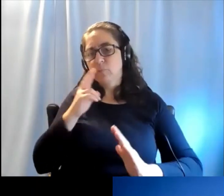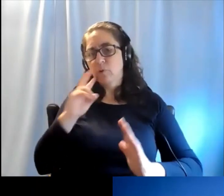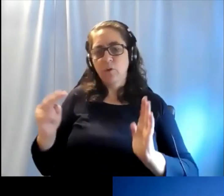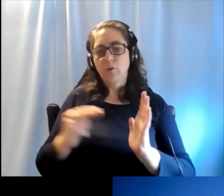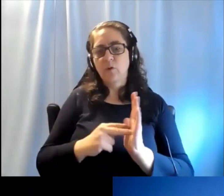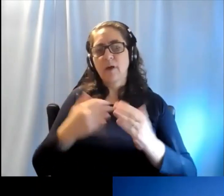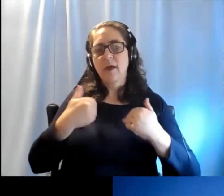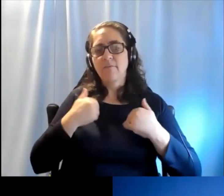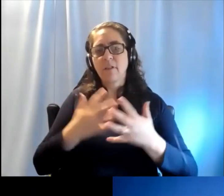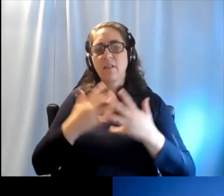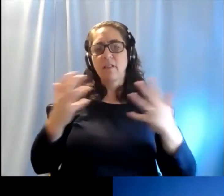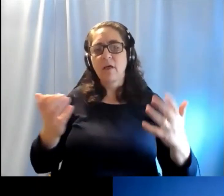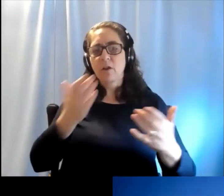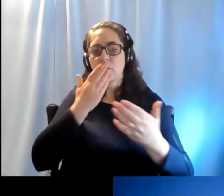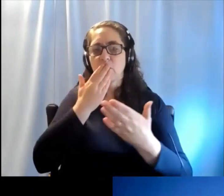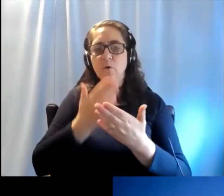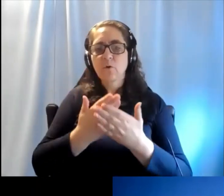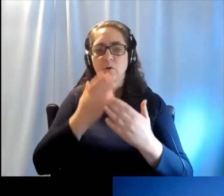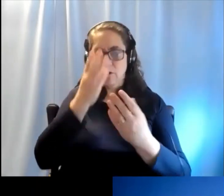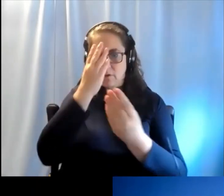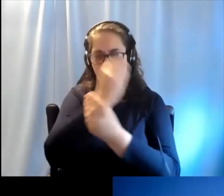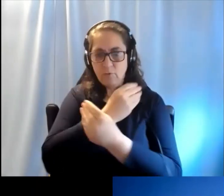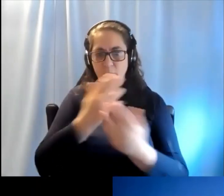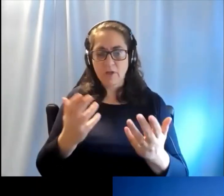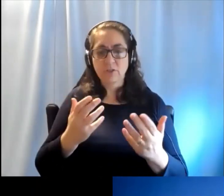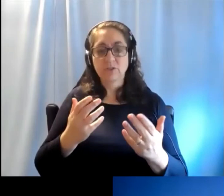look at it, it has a lot of good information.